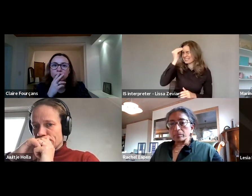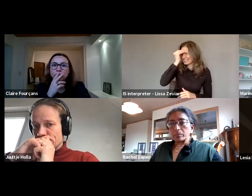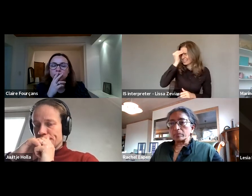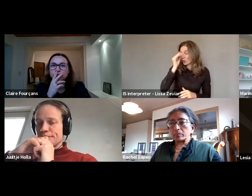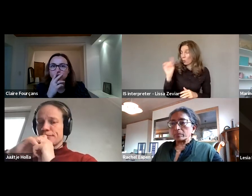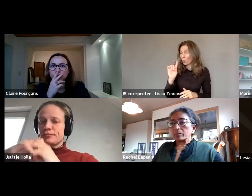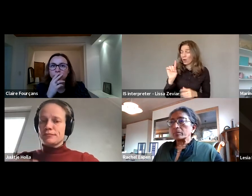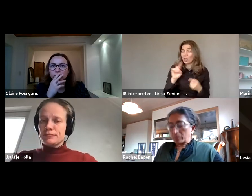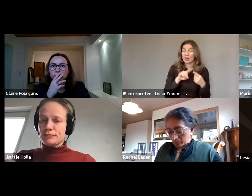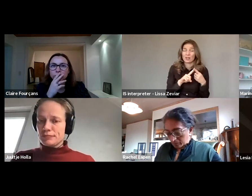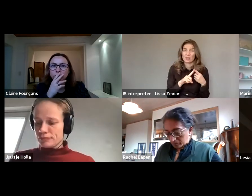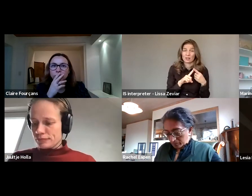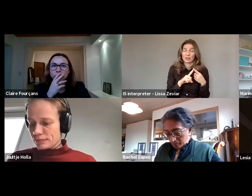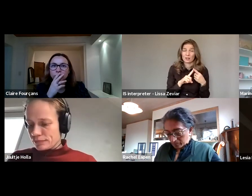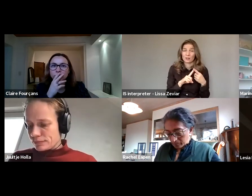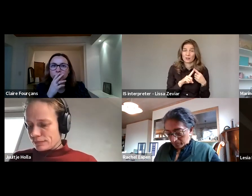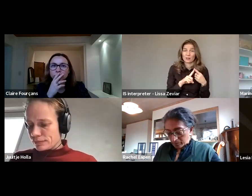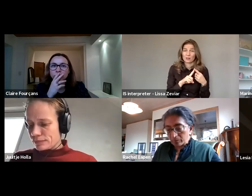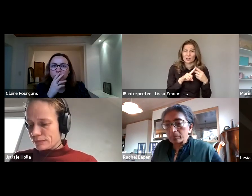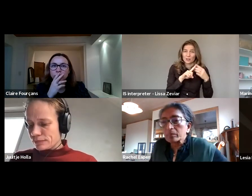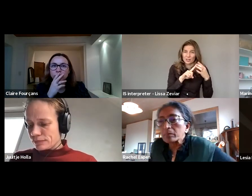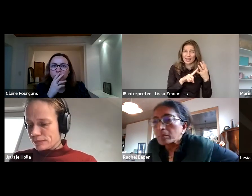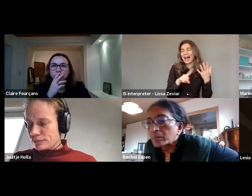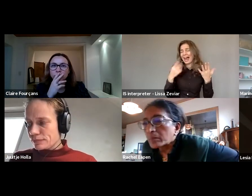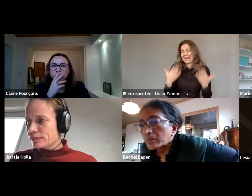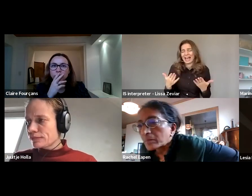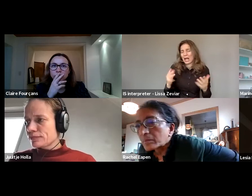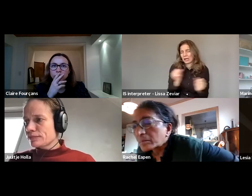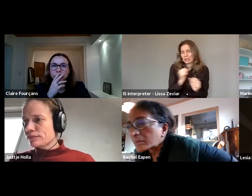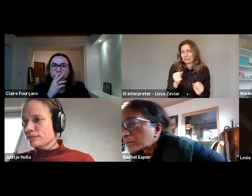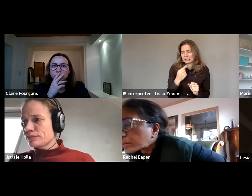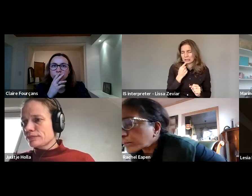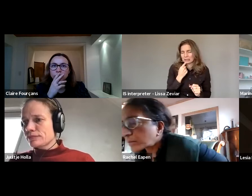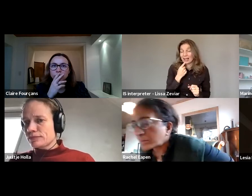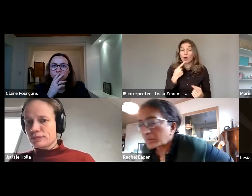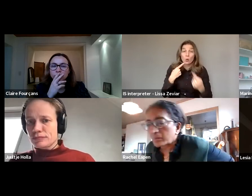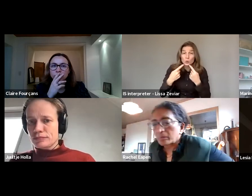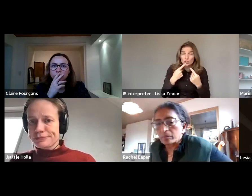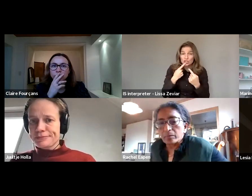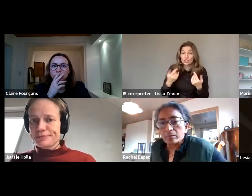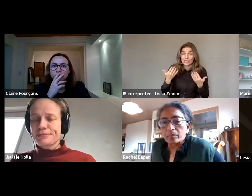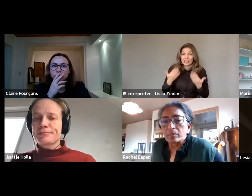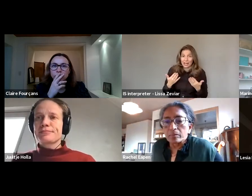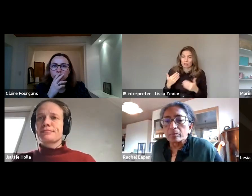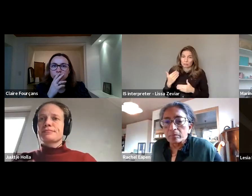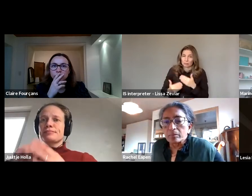what will be in there it's difficult to say at the moment, because the consultation process is still happening.